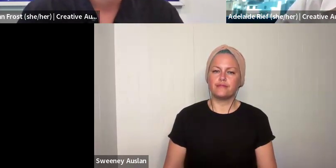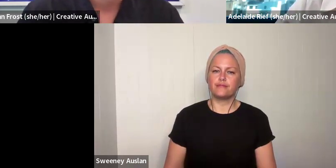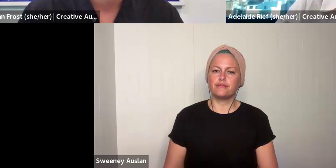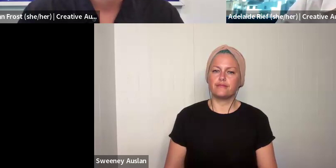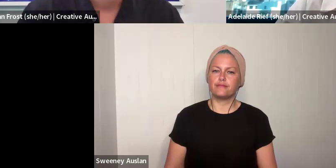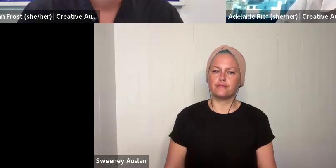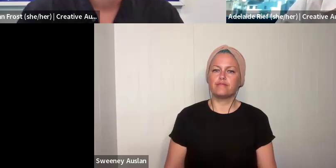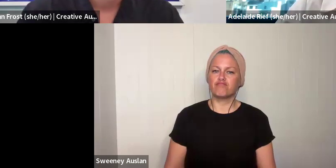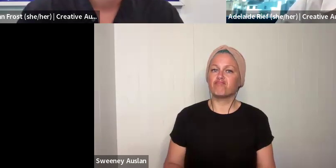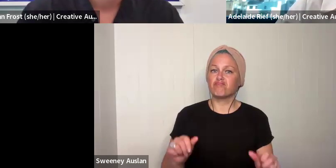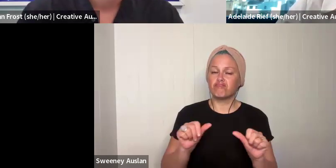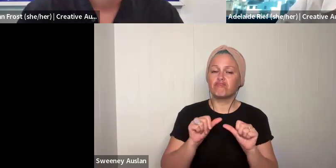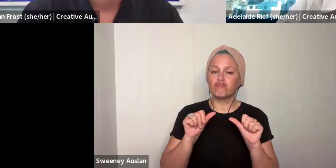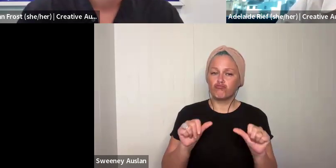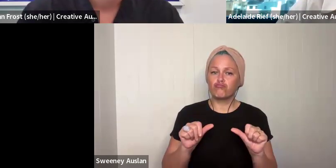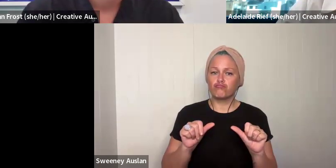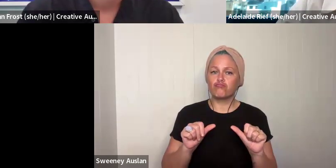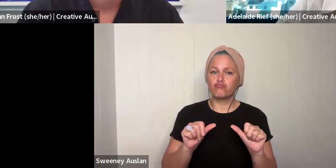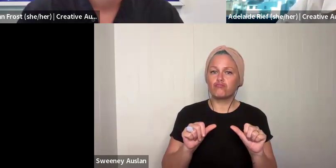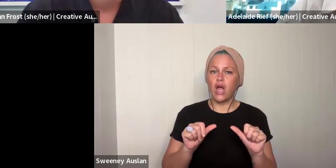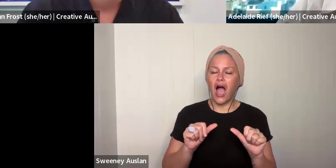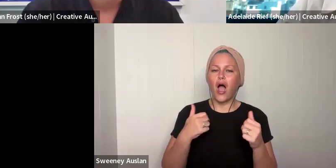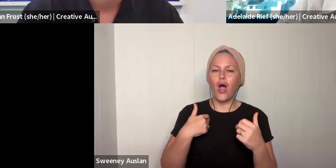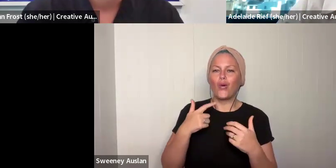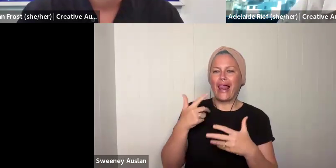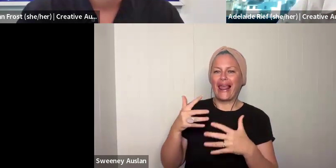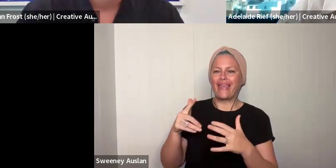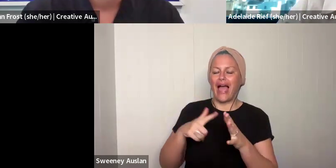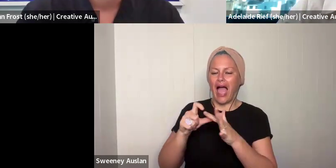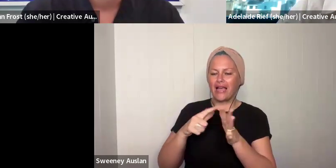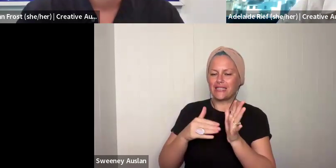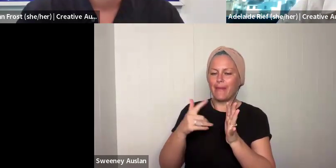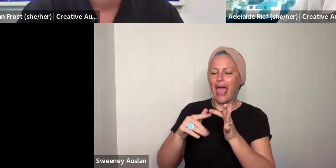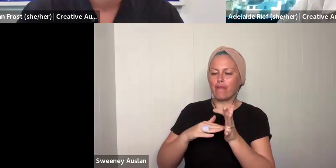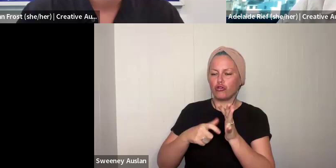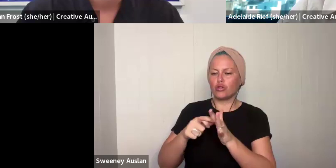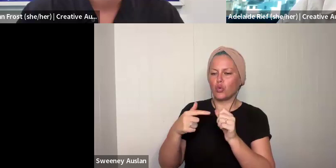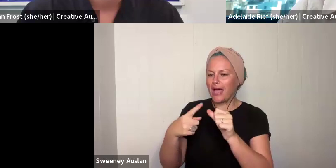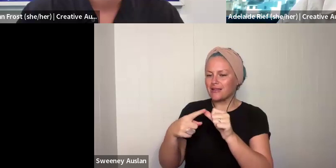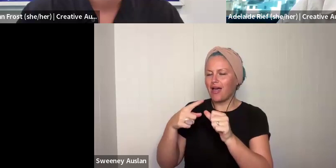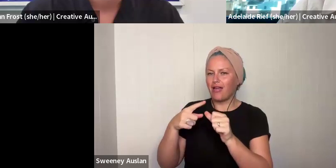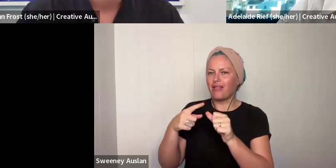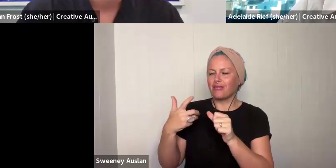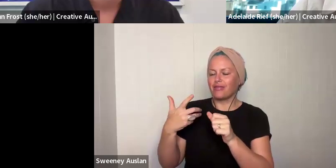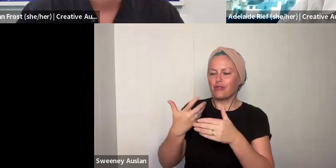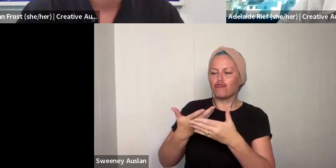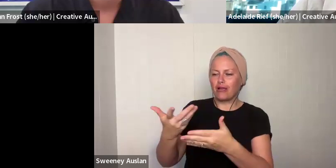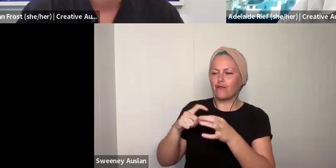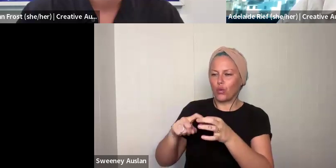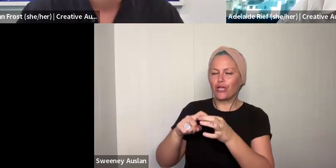I am going to get my colleagues to answer the rest of those. Nearly coming up